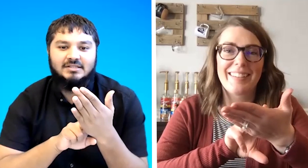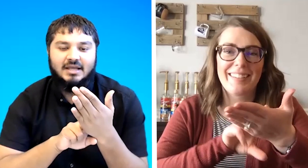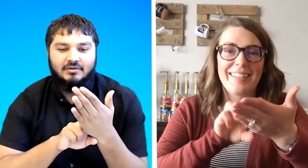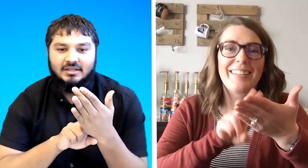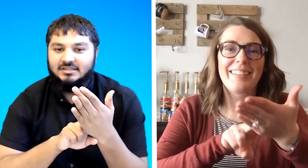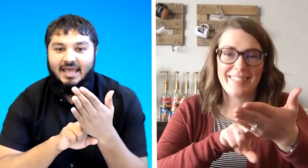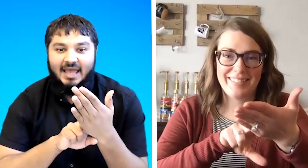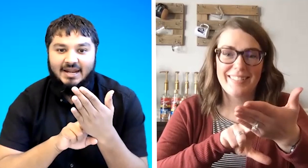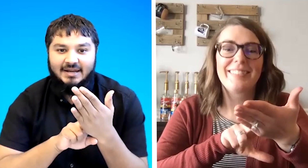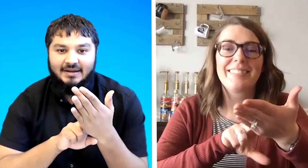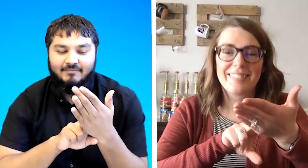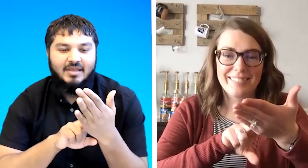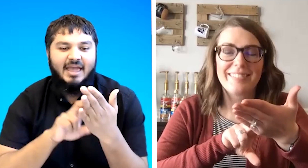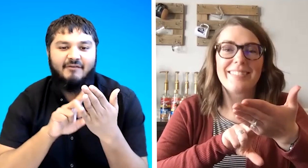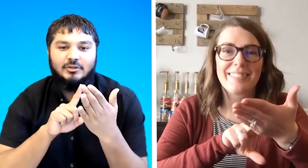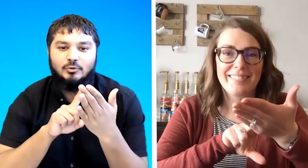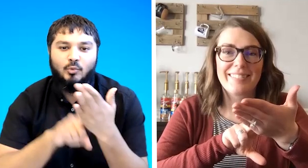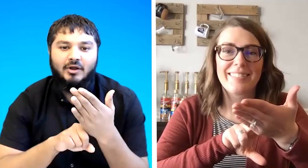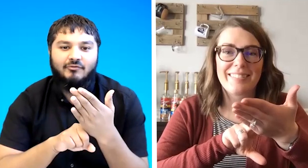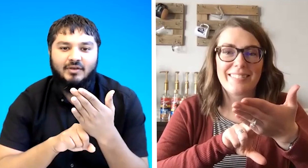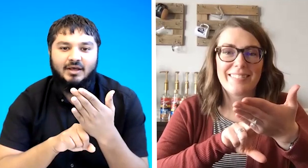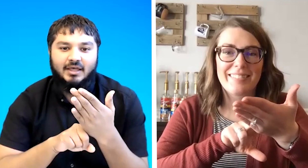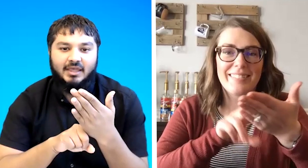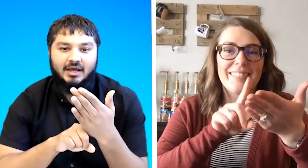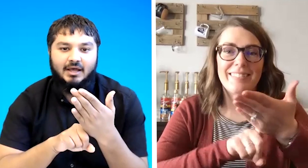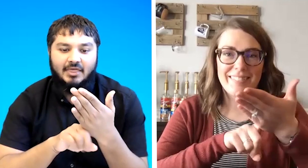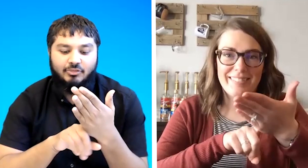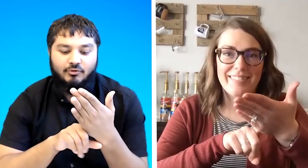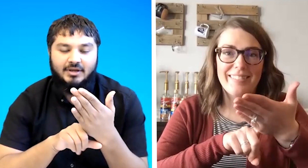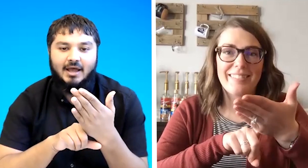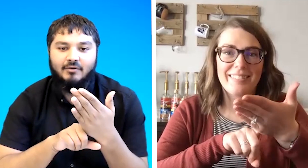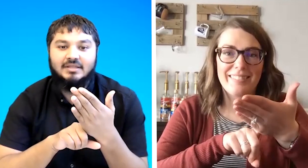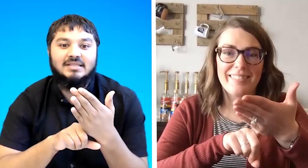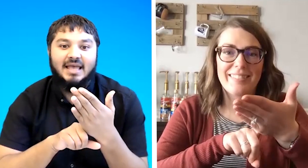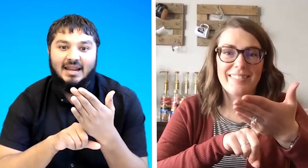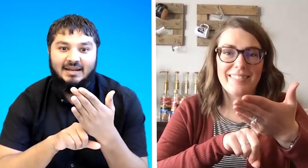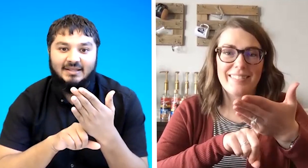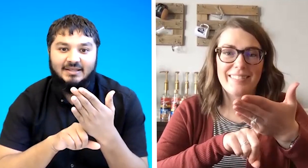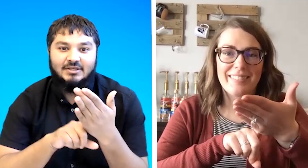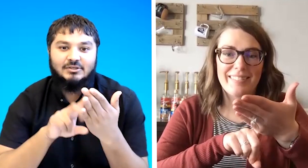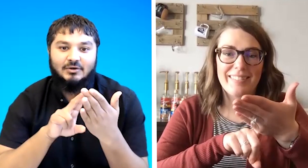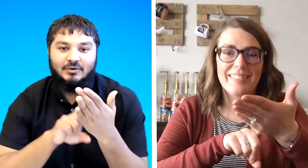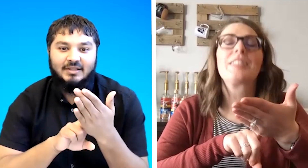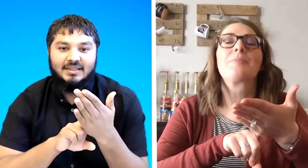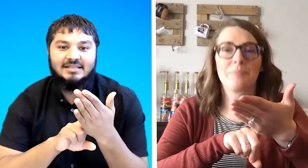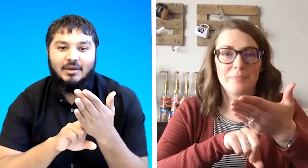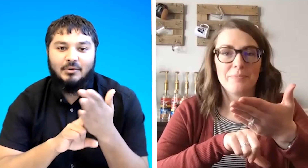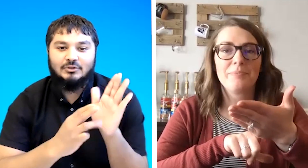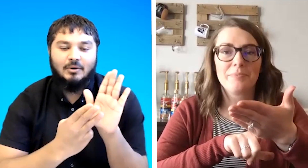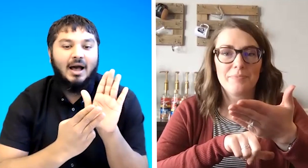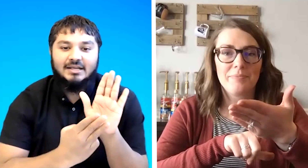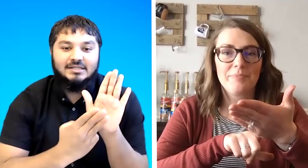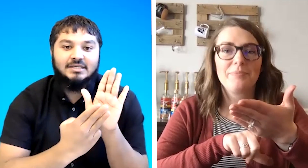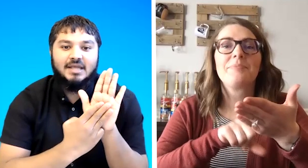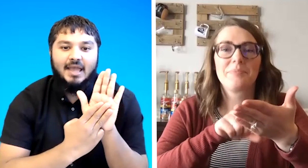down it's n if it's one finger here and three down it's l so that's how we do so i teach m